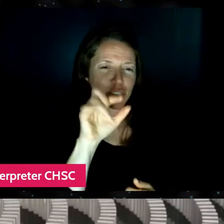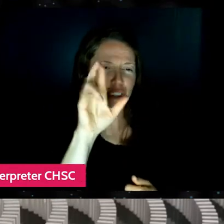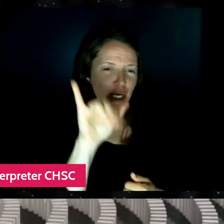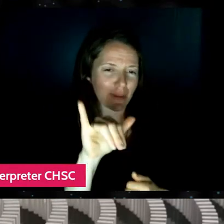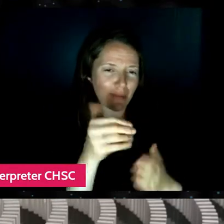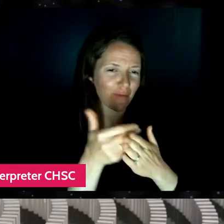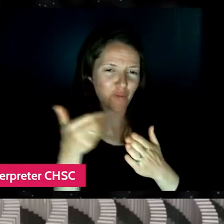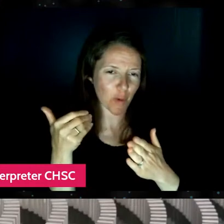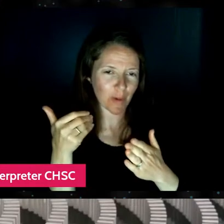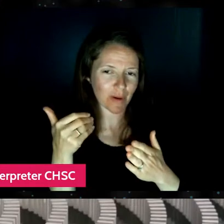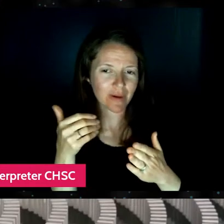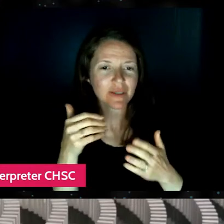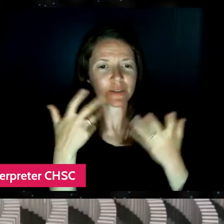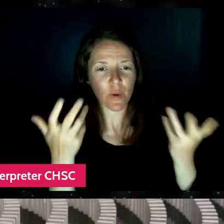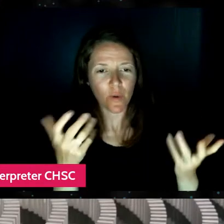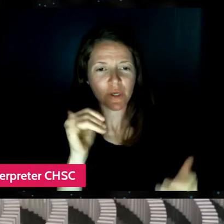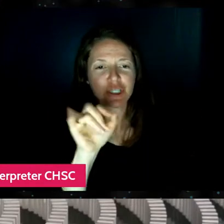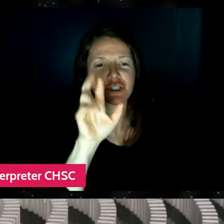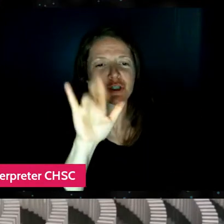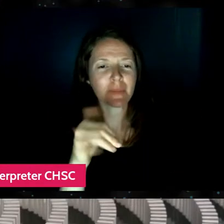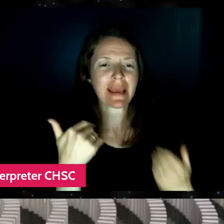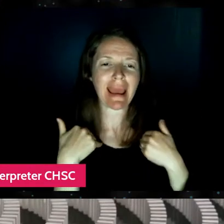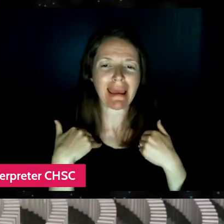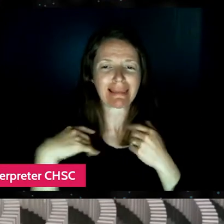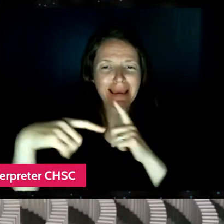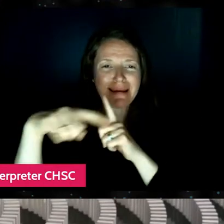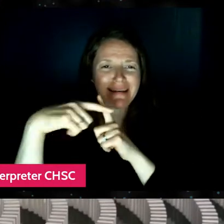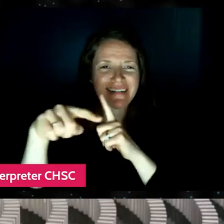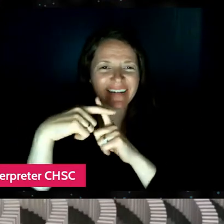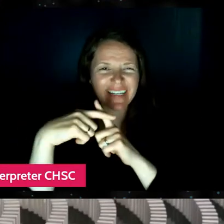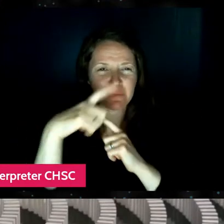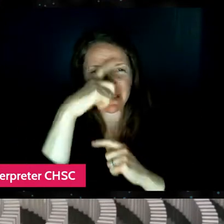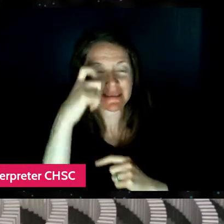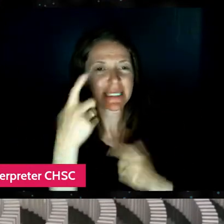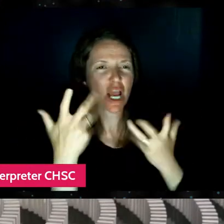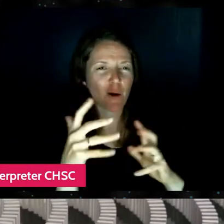So like Jeremy had kind of an advantage knowing my YouTube videos.